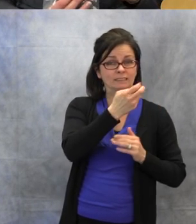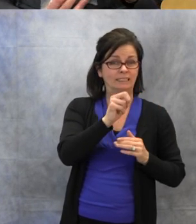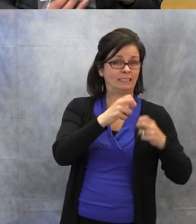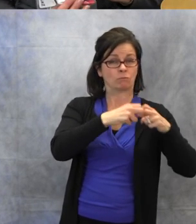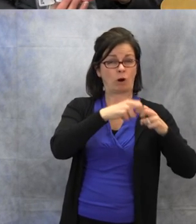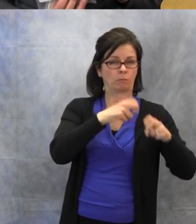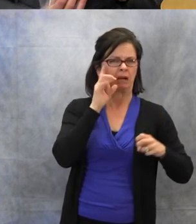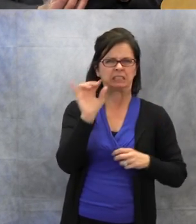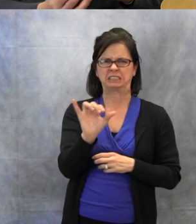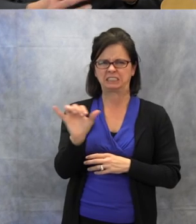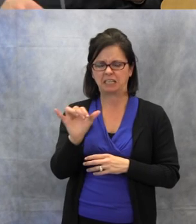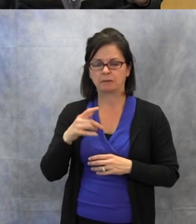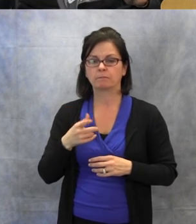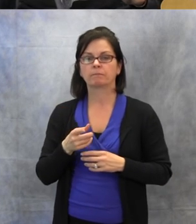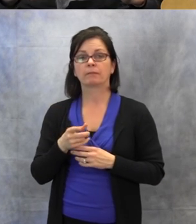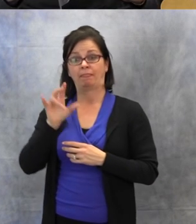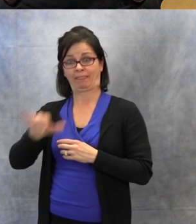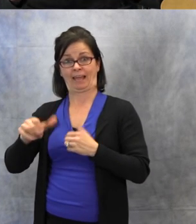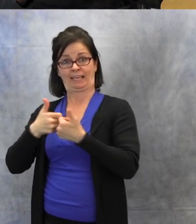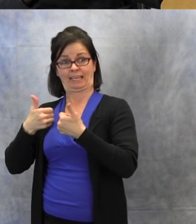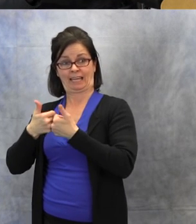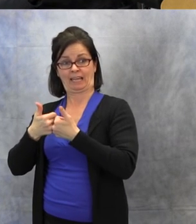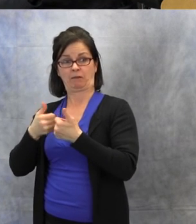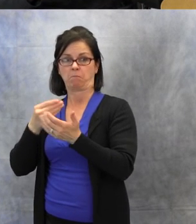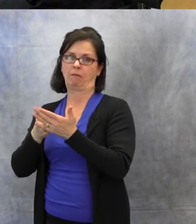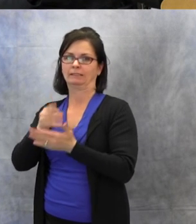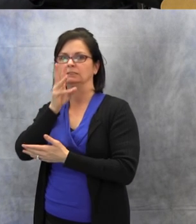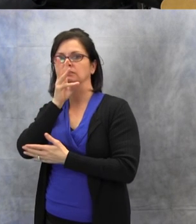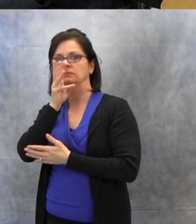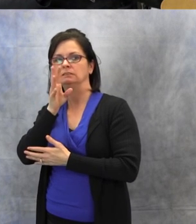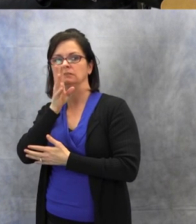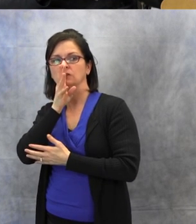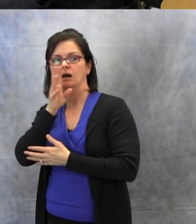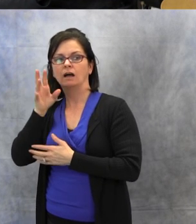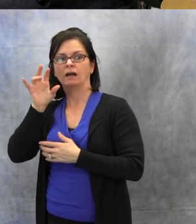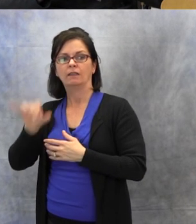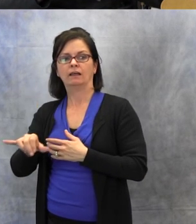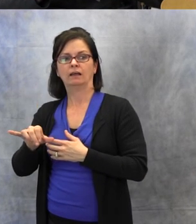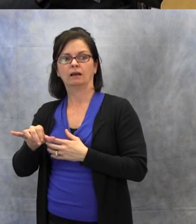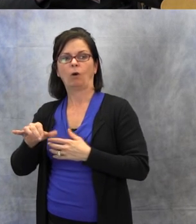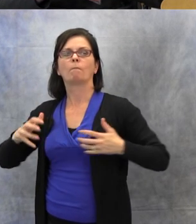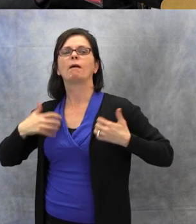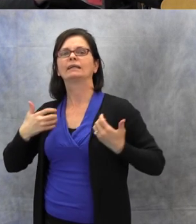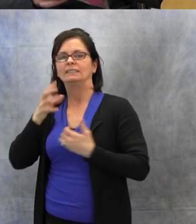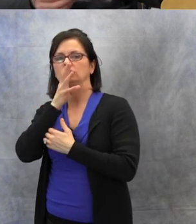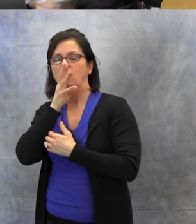You draw the card, you discuss it. How would we do the communication repair?